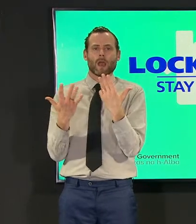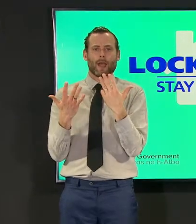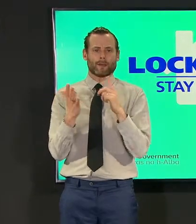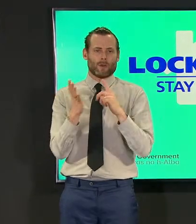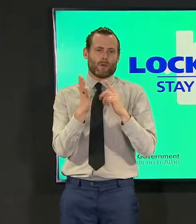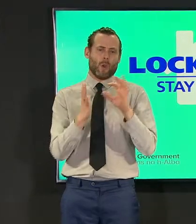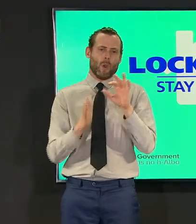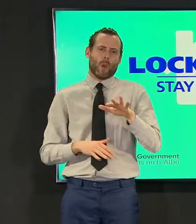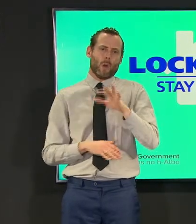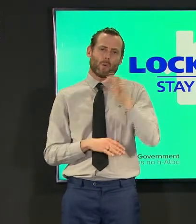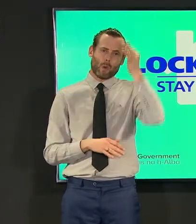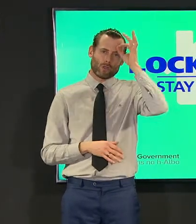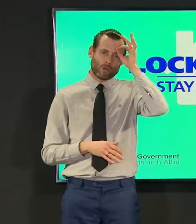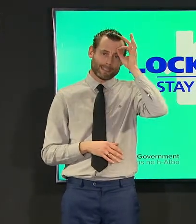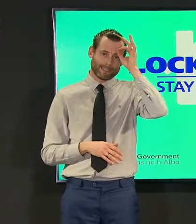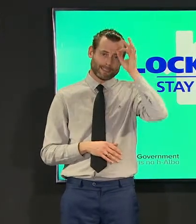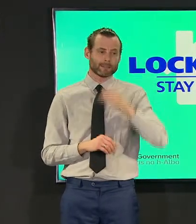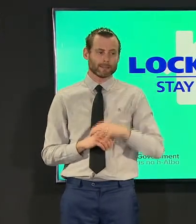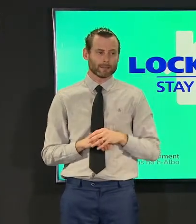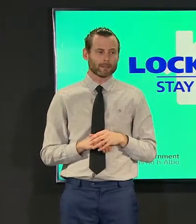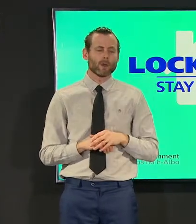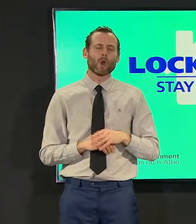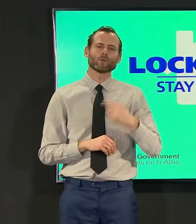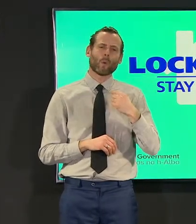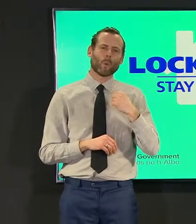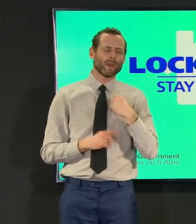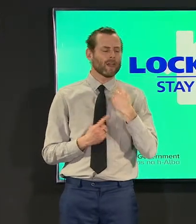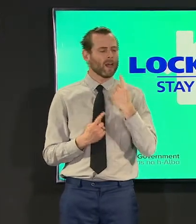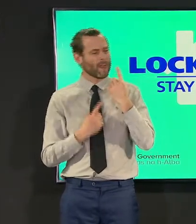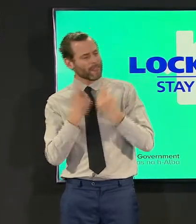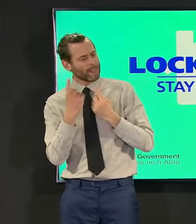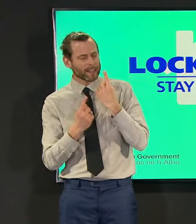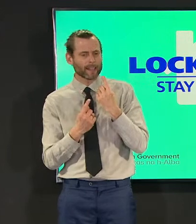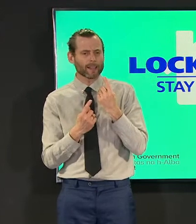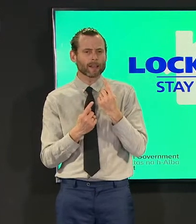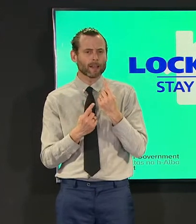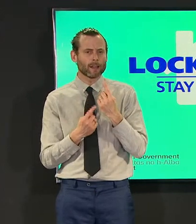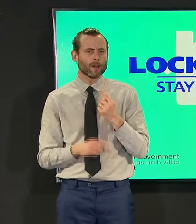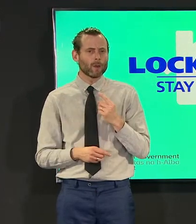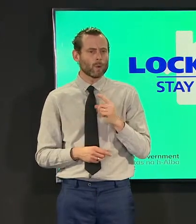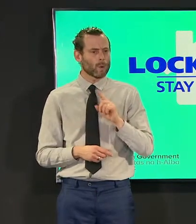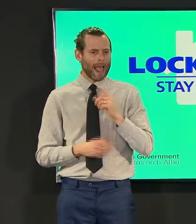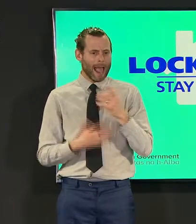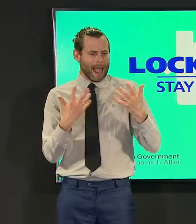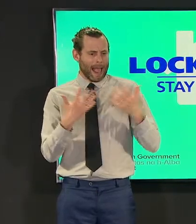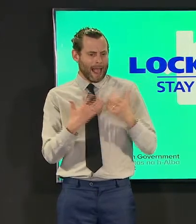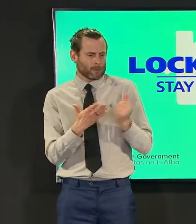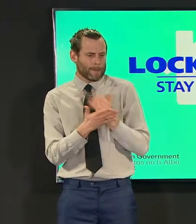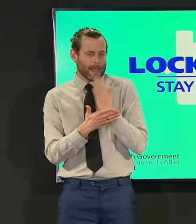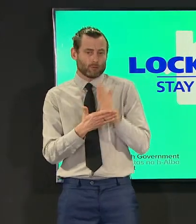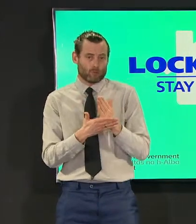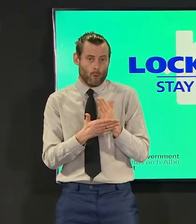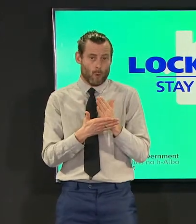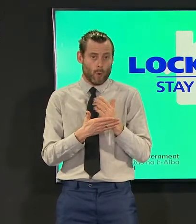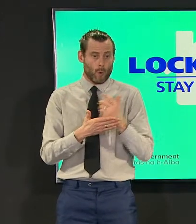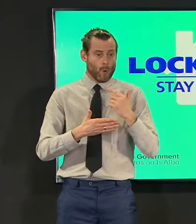at particular areas of if you like the necessary infrastructure in scotland so food processing